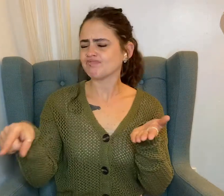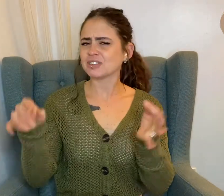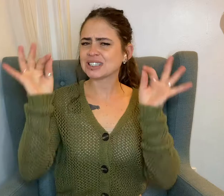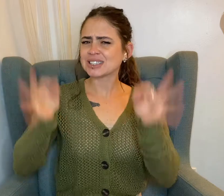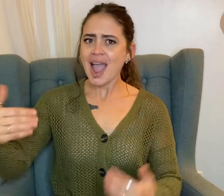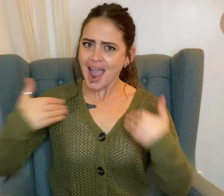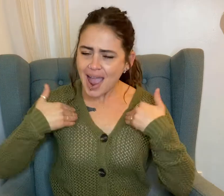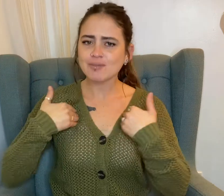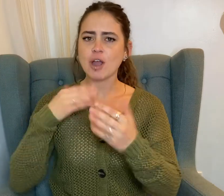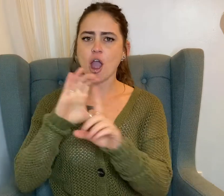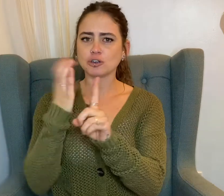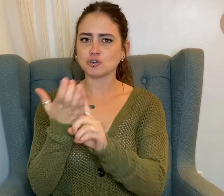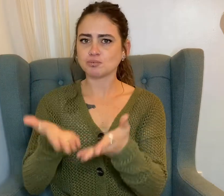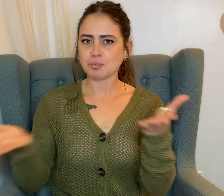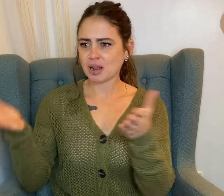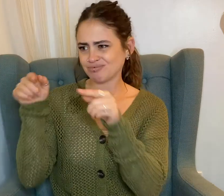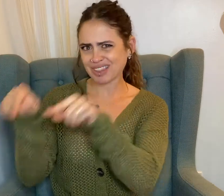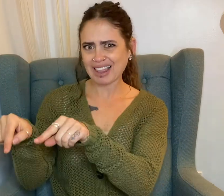where they suspect there to be archaeological remains;